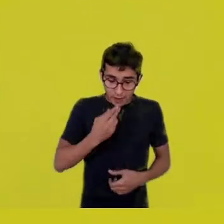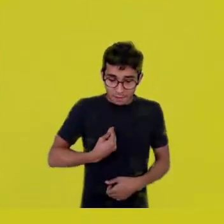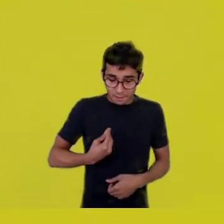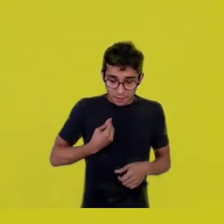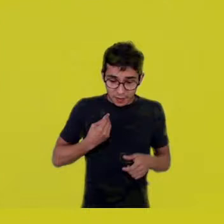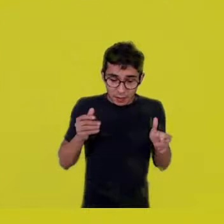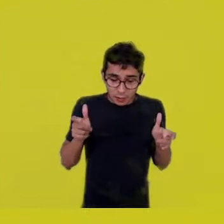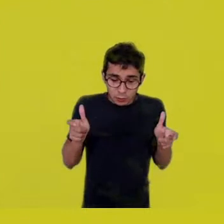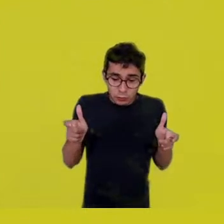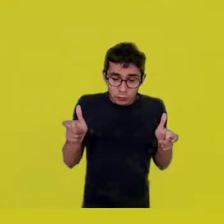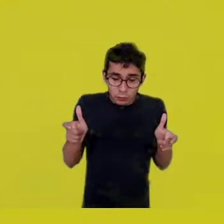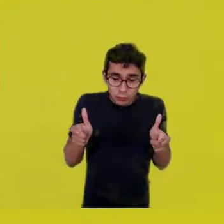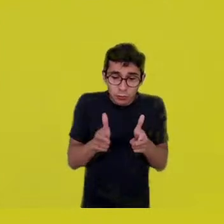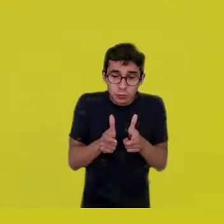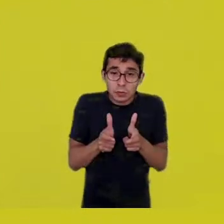of a confined life.